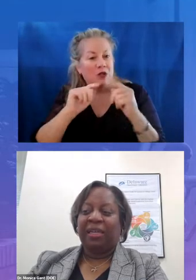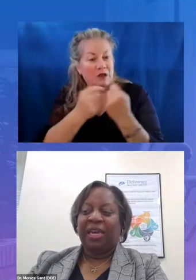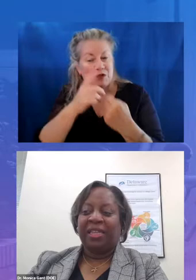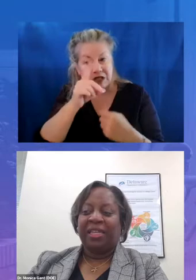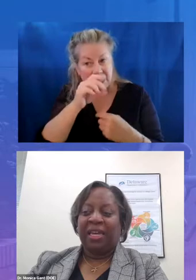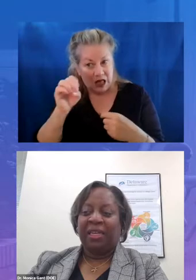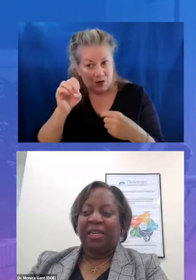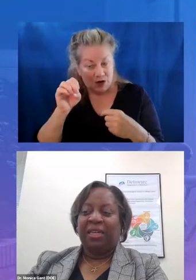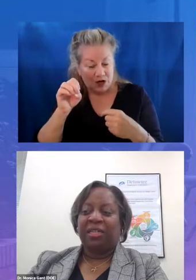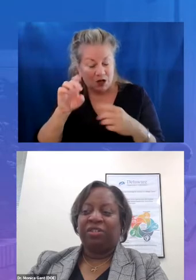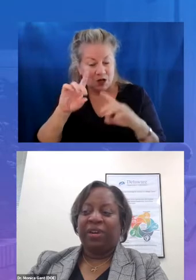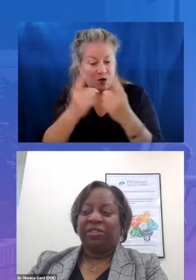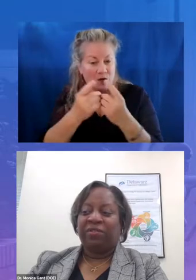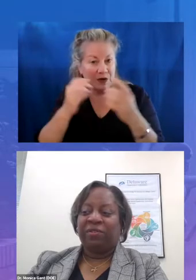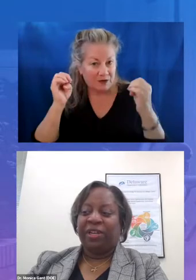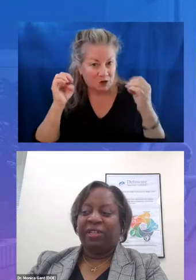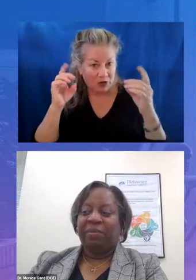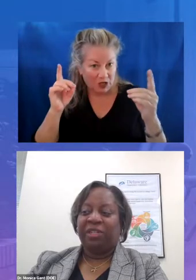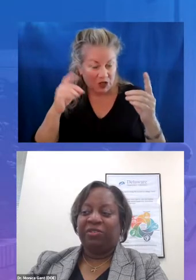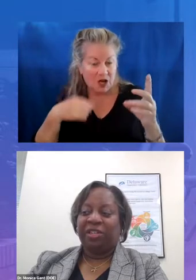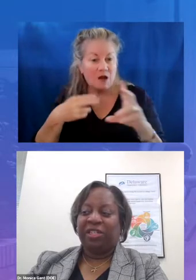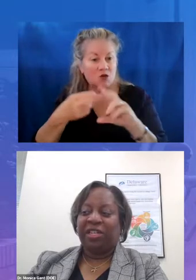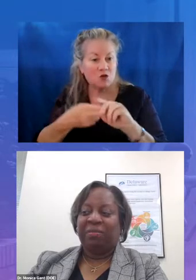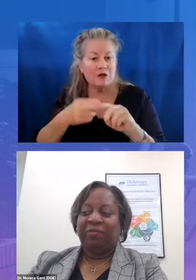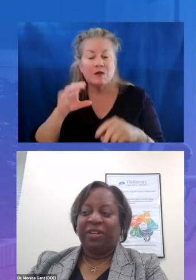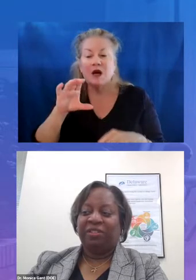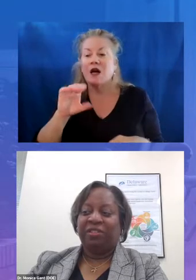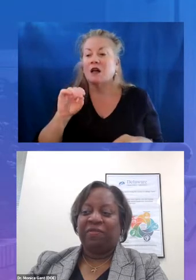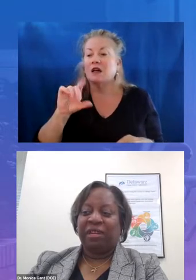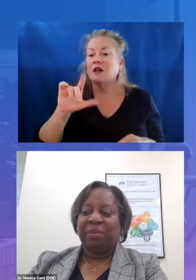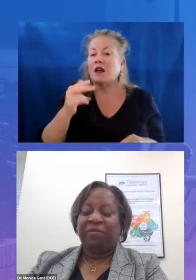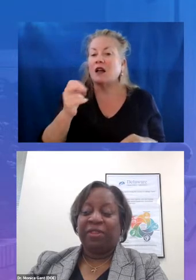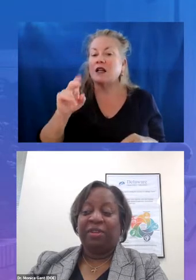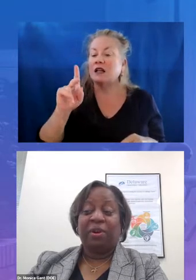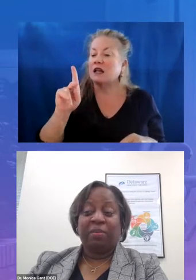kathy kelly director of curriculum instruction and professional development for the department